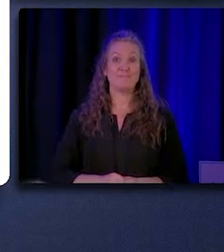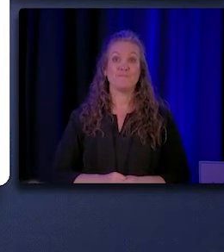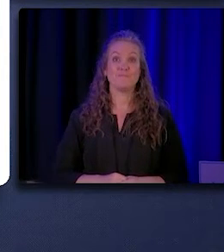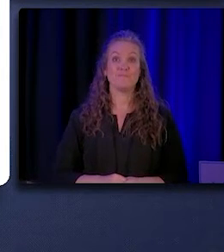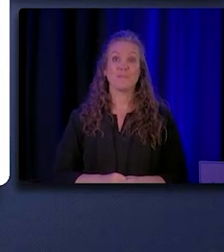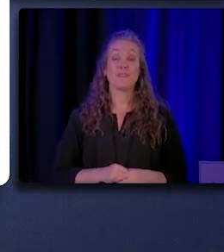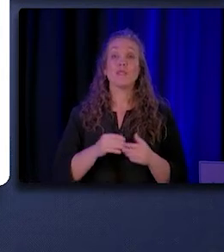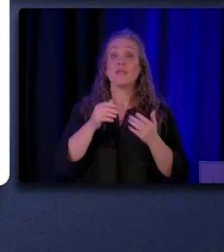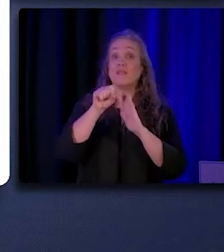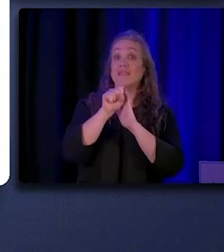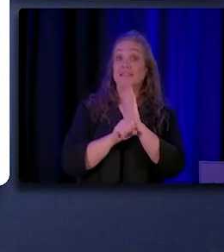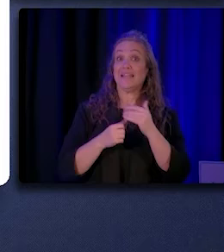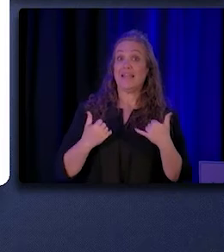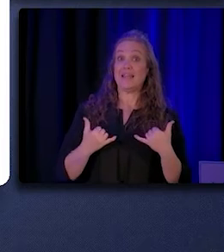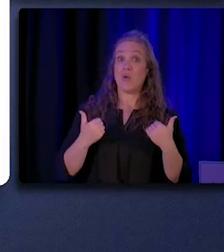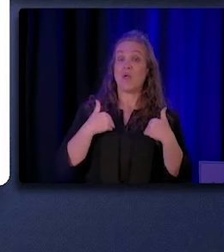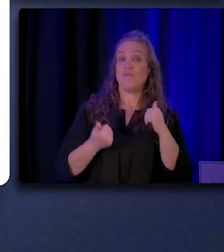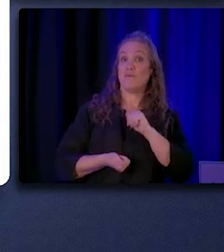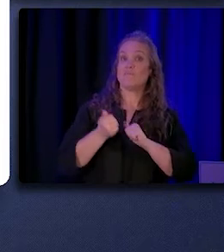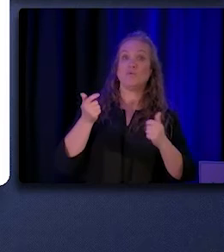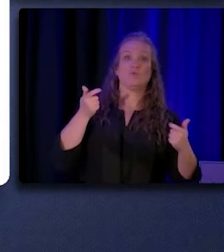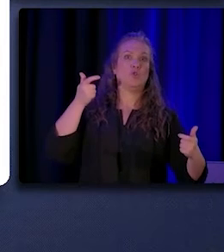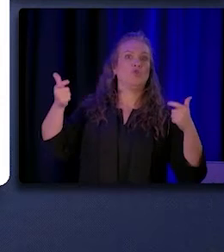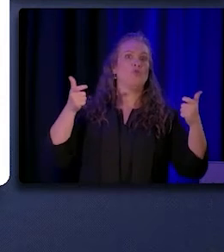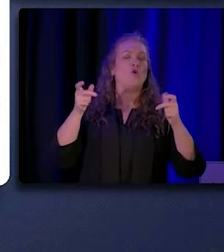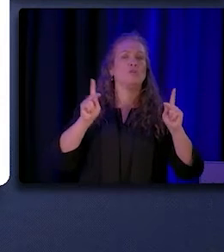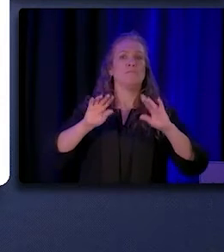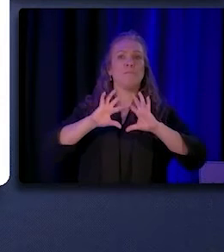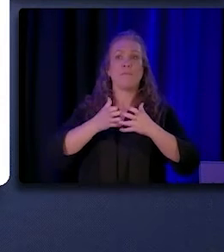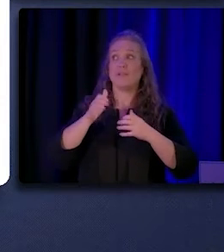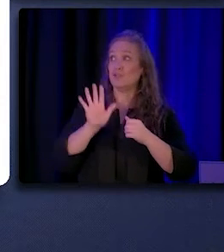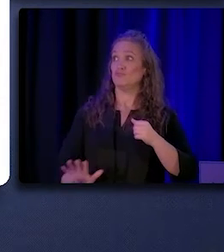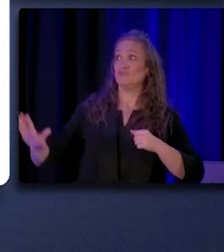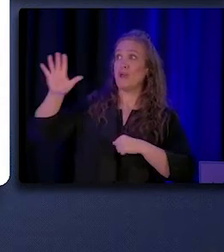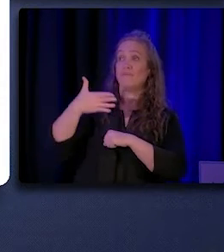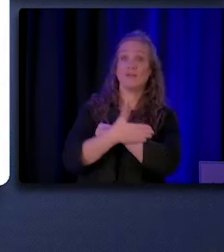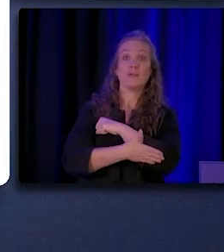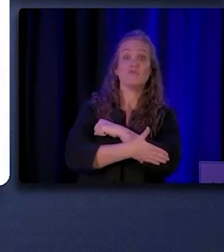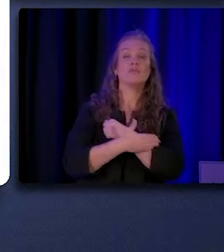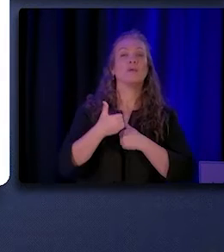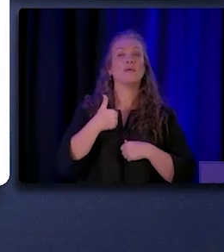For the state with the largest population in the country, there are relatively few opportunities